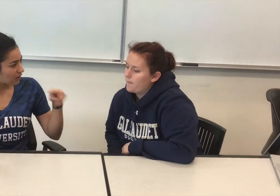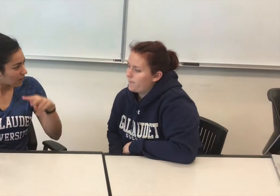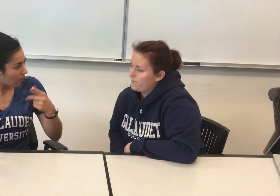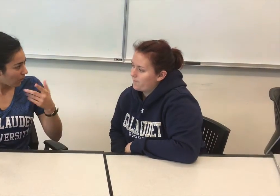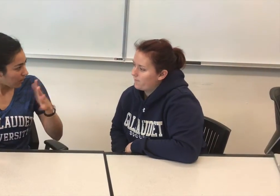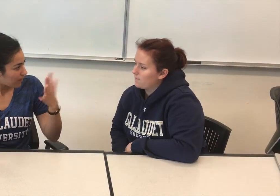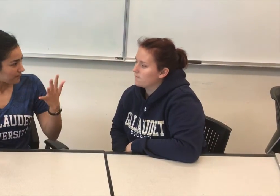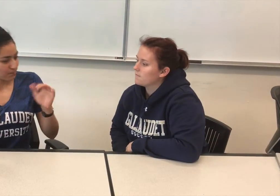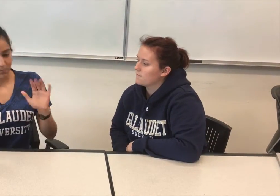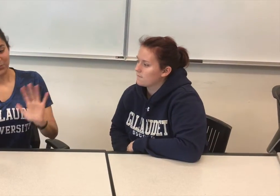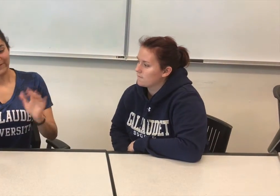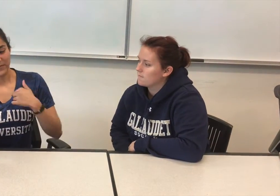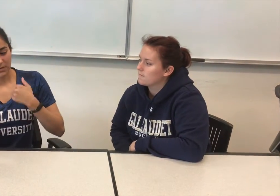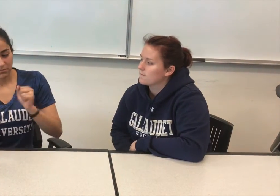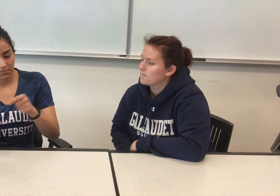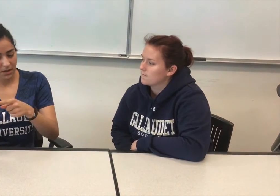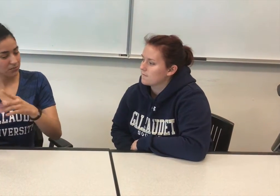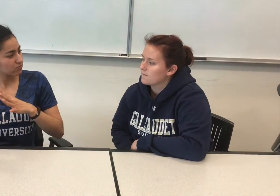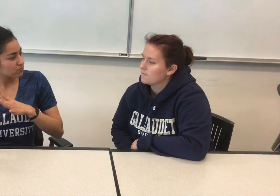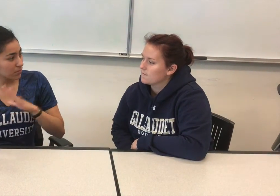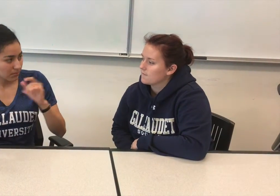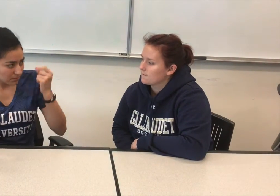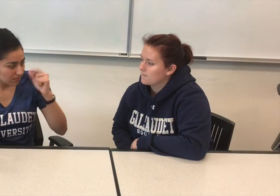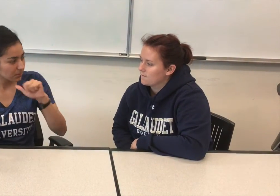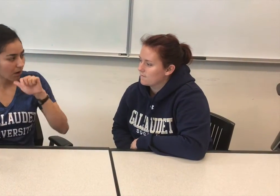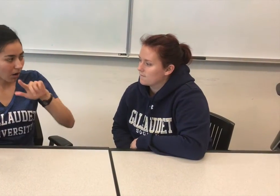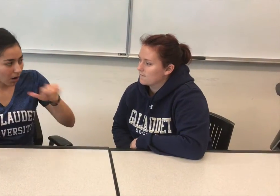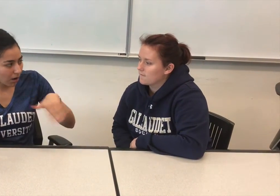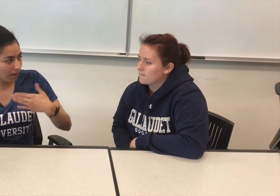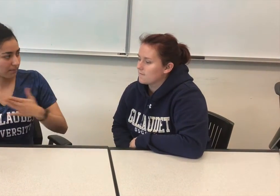[Student #1]: Hey! Watch the new trailer for my new for a movie that I made. Understand, this is not all my work.